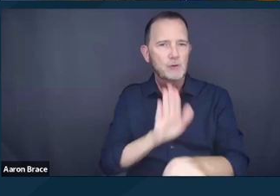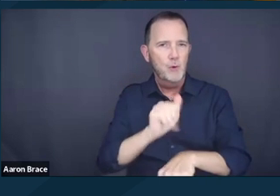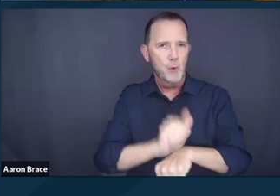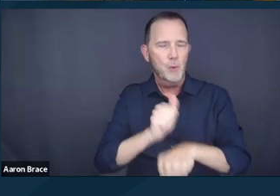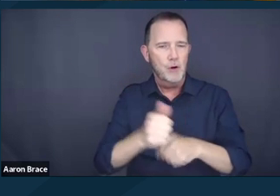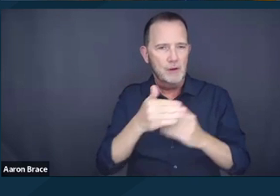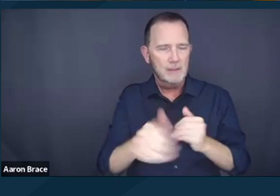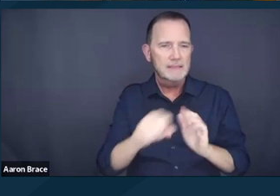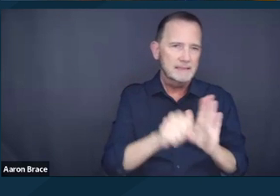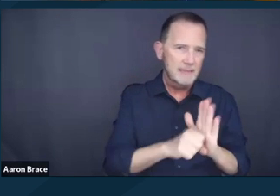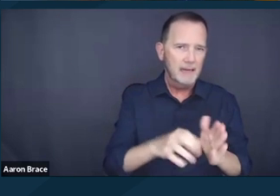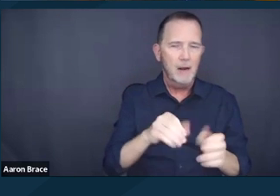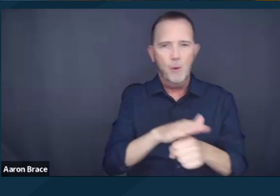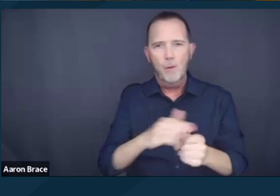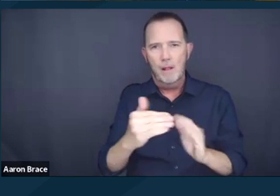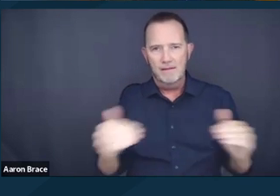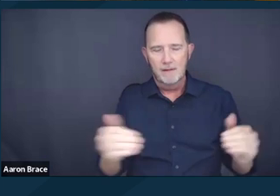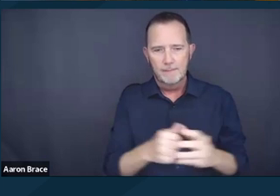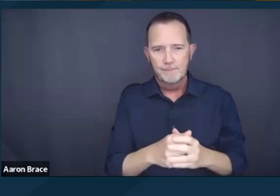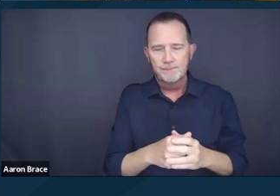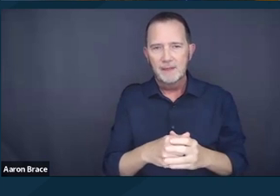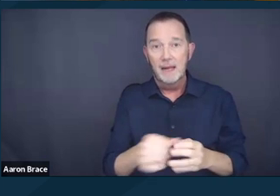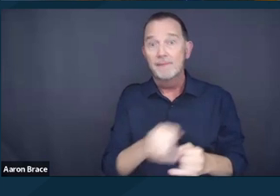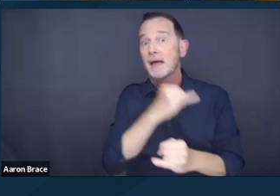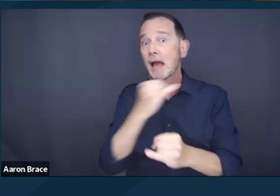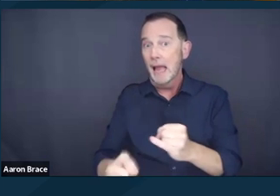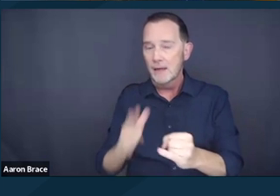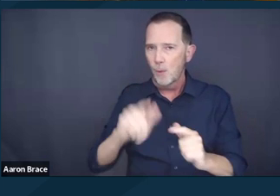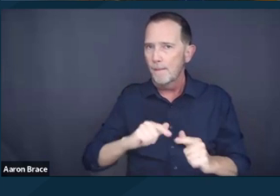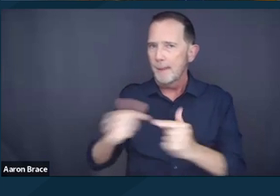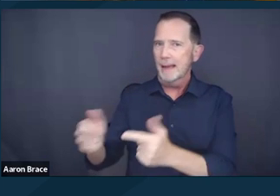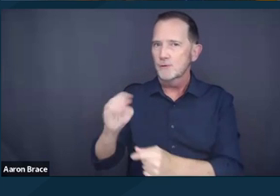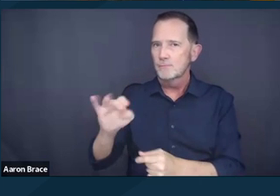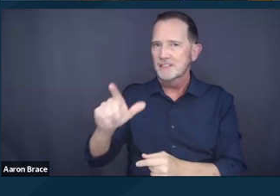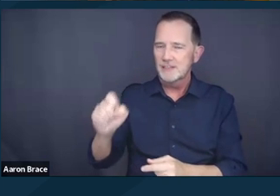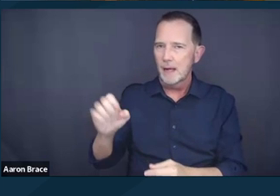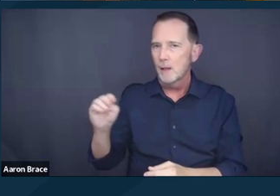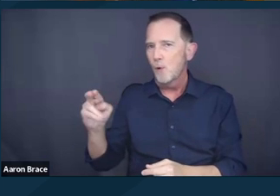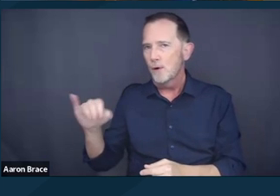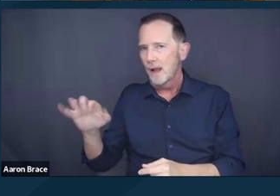to Monica and Michelle to draw us back to the more local community-based side.